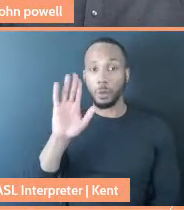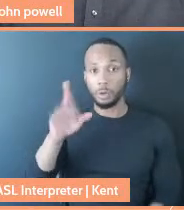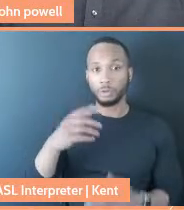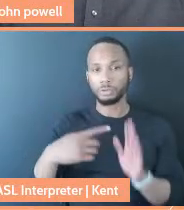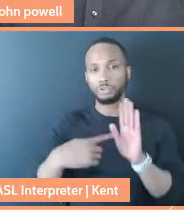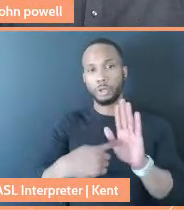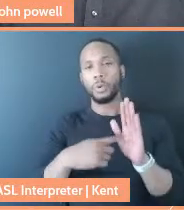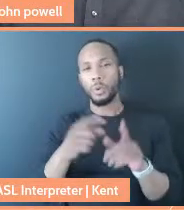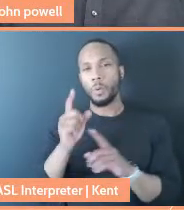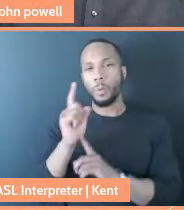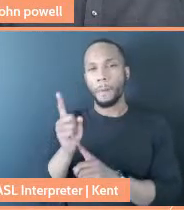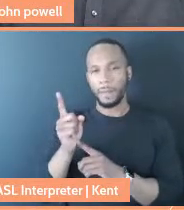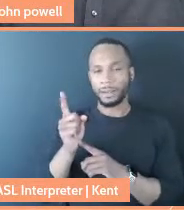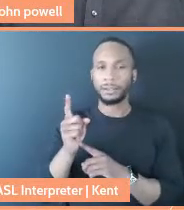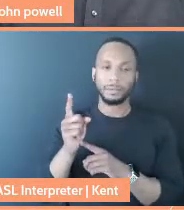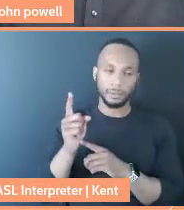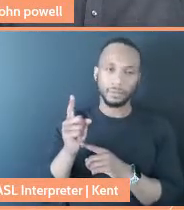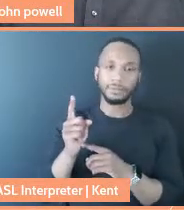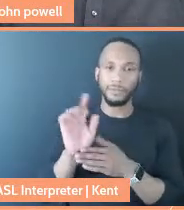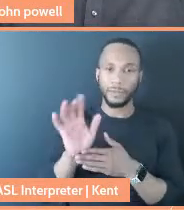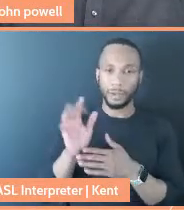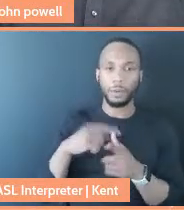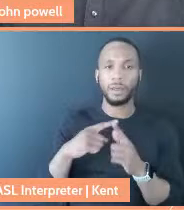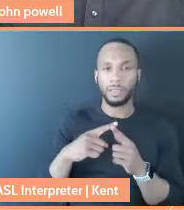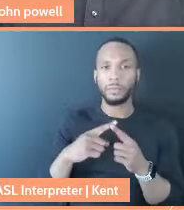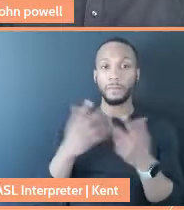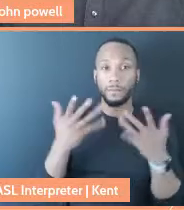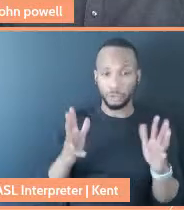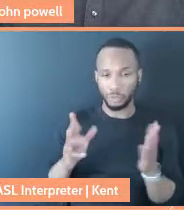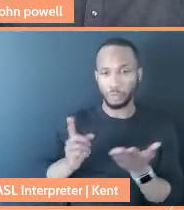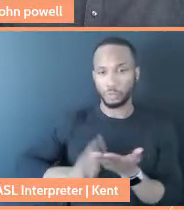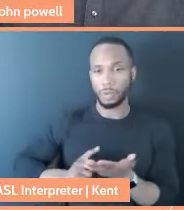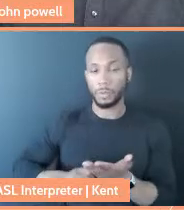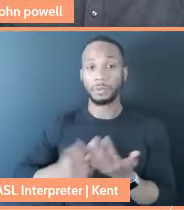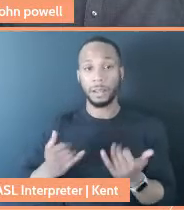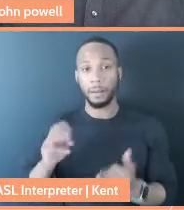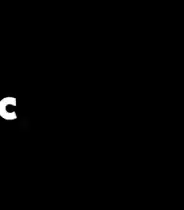and then we'll talk a little bit it about this. Mark, if you could play that, that'd be great.